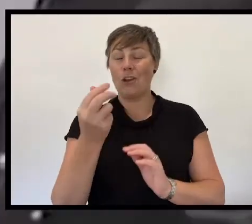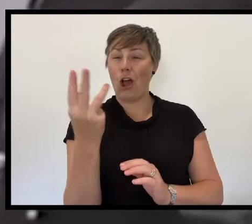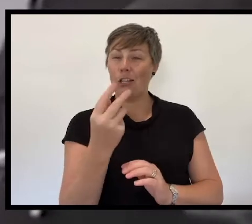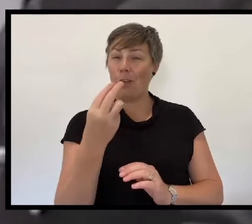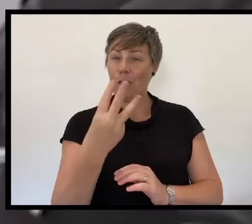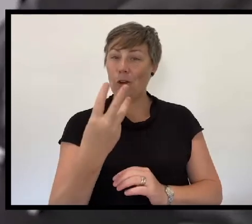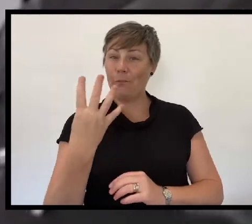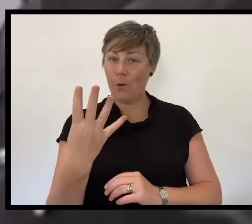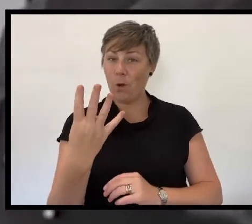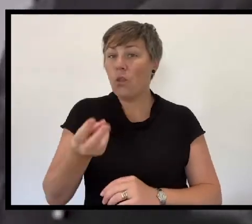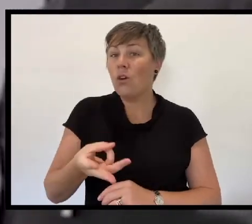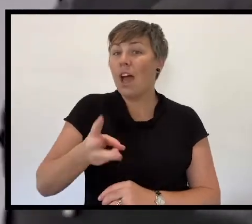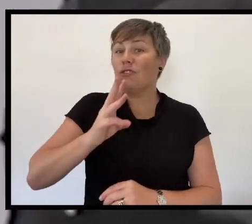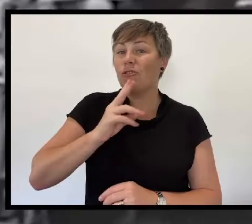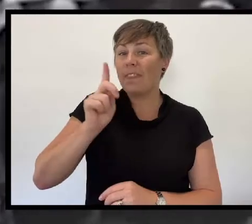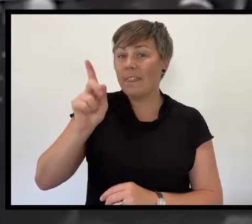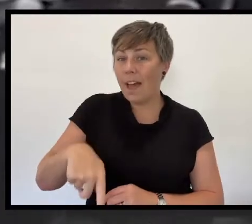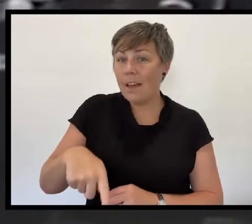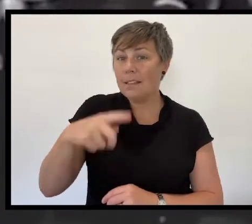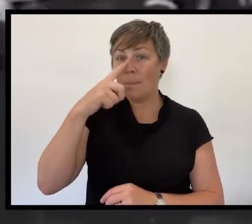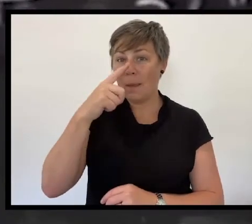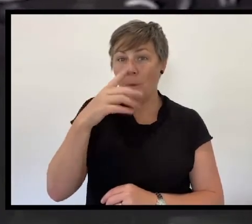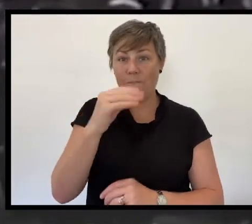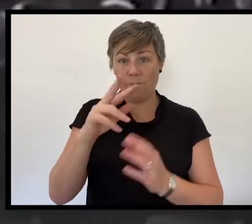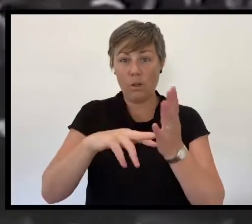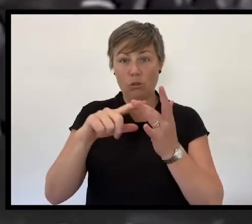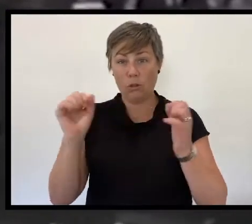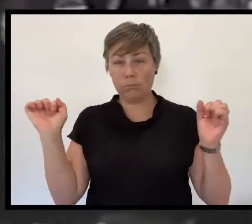with more than 300,000 Victorians in attendance,